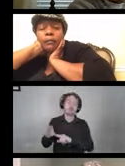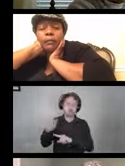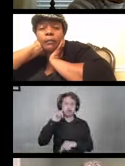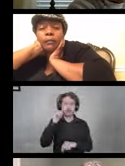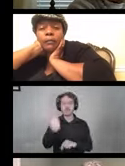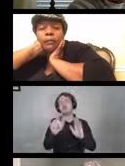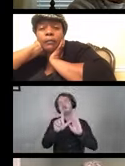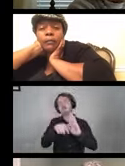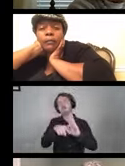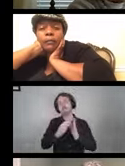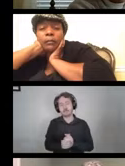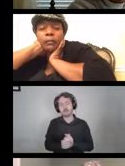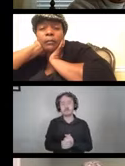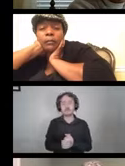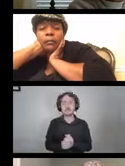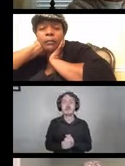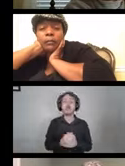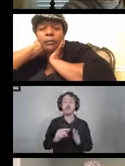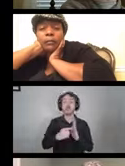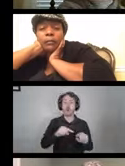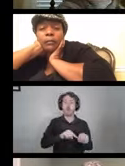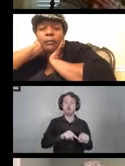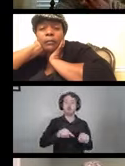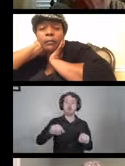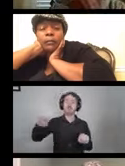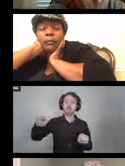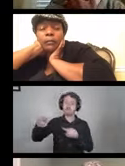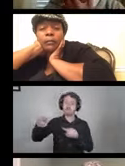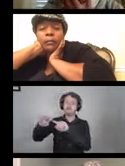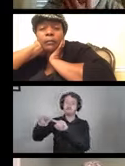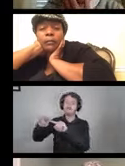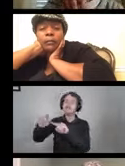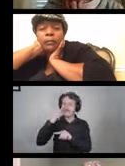There's an arrow drawn here so you can see what that looks like on the label